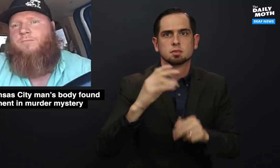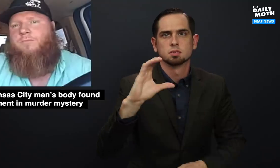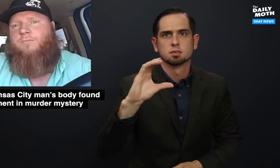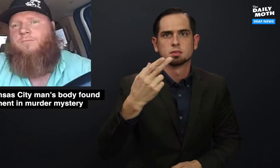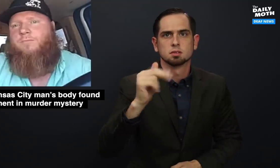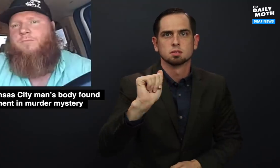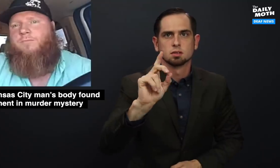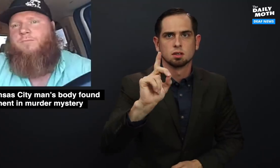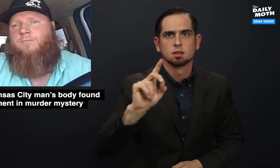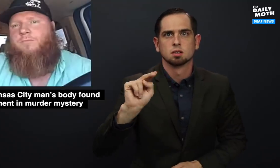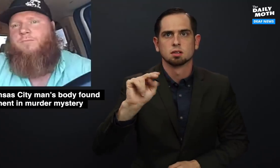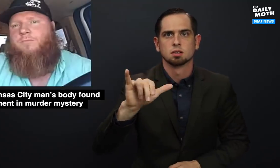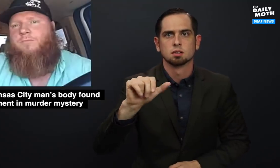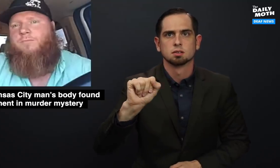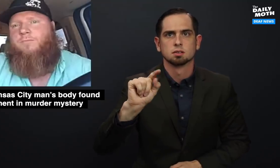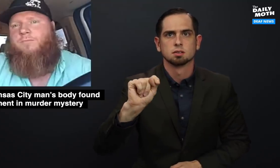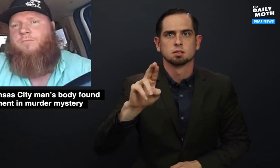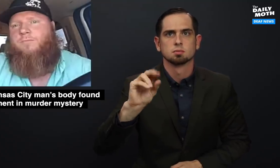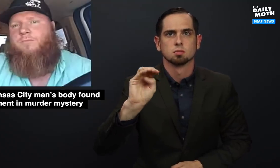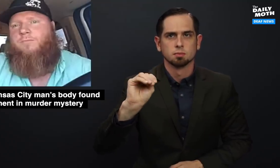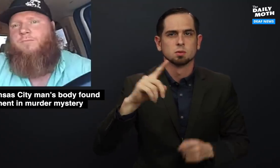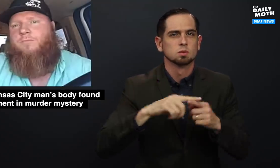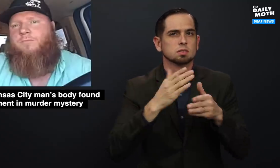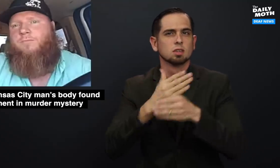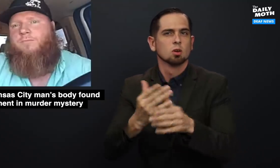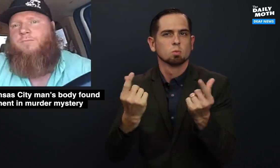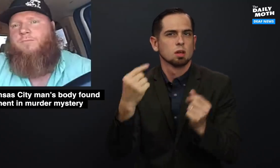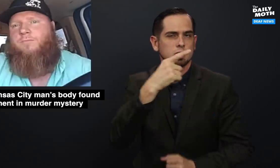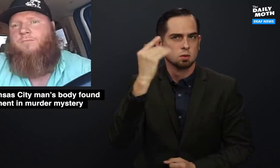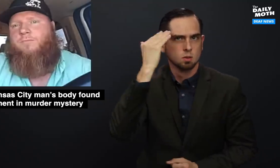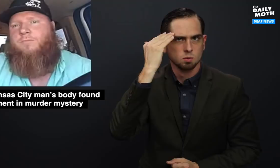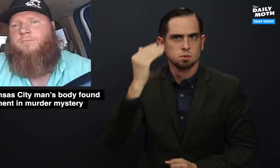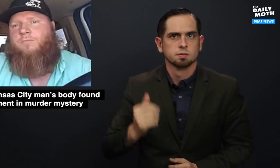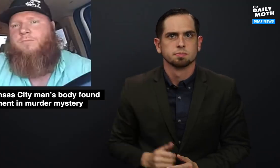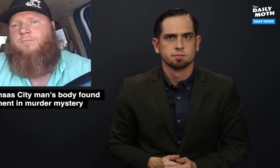Chad Nystrom, to share what he knows.